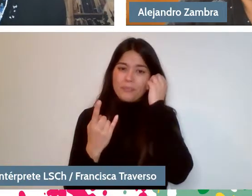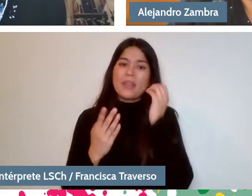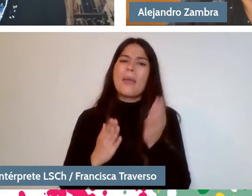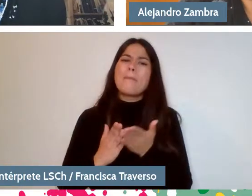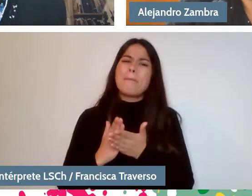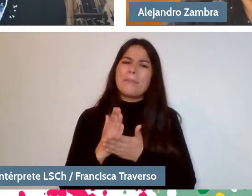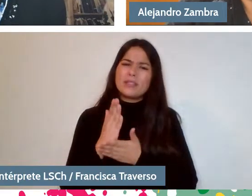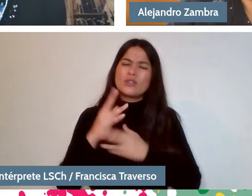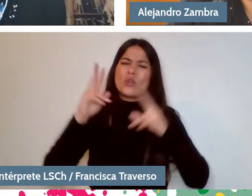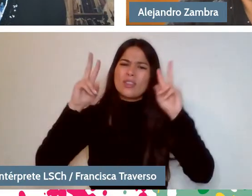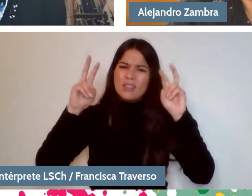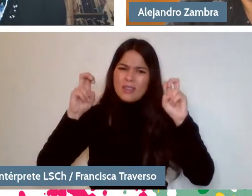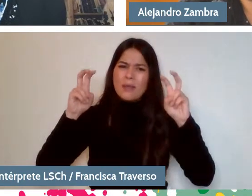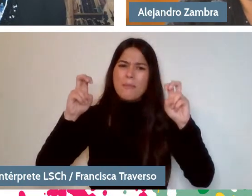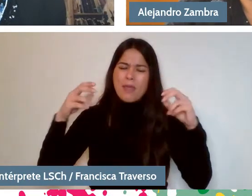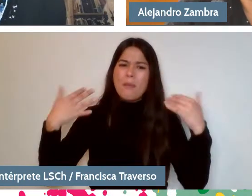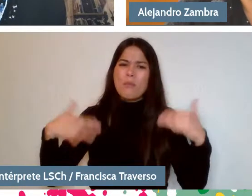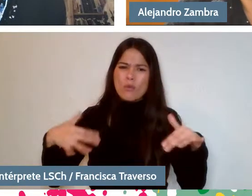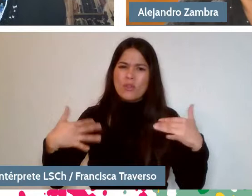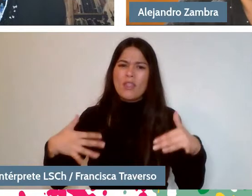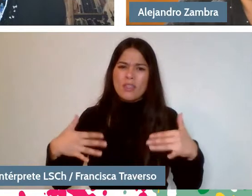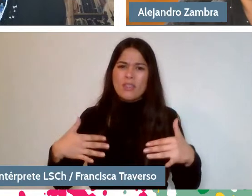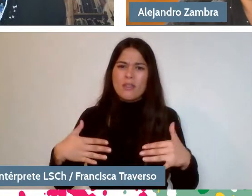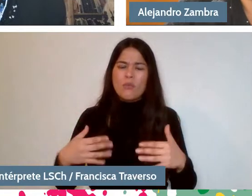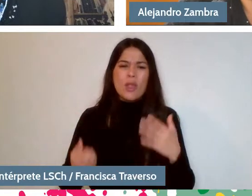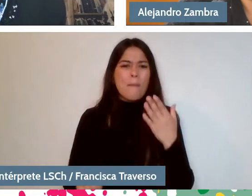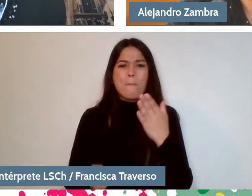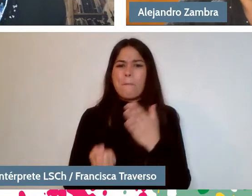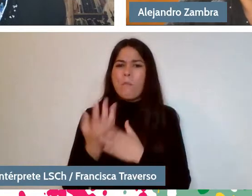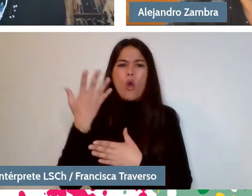because indirectness was still fashionable, in some way.